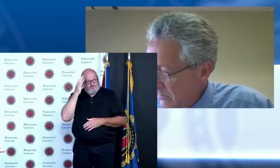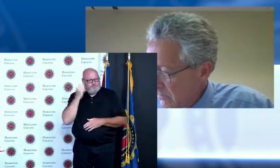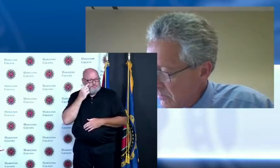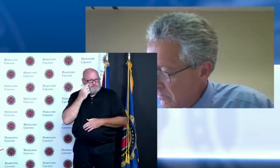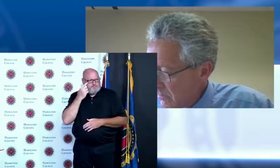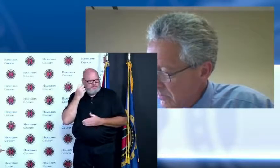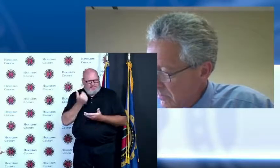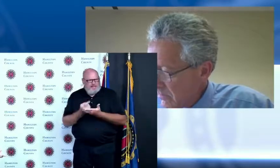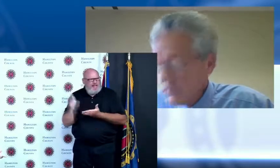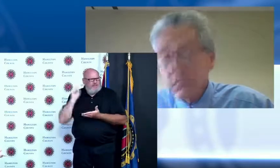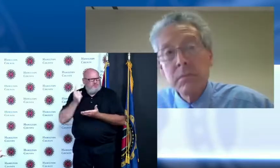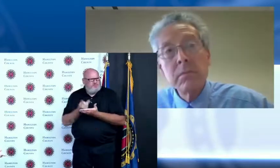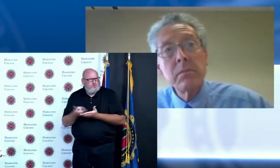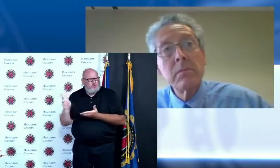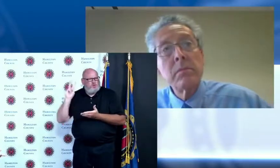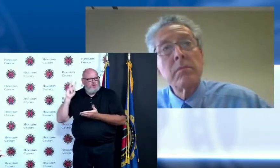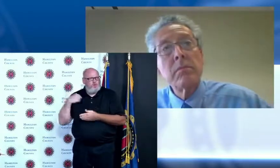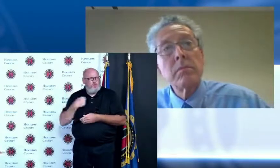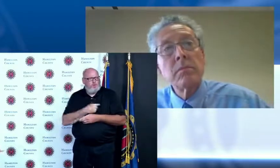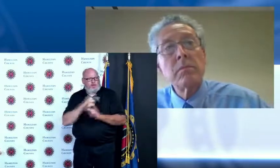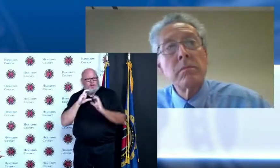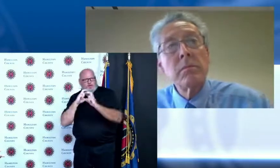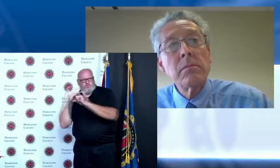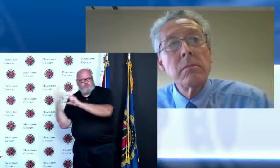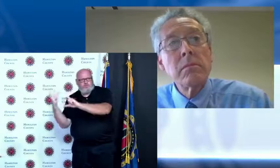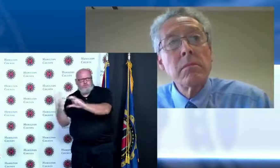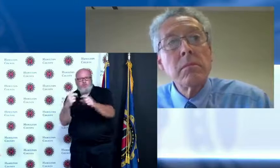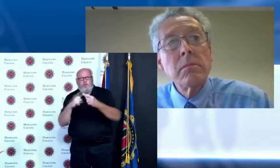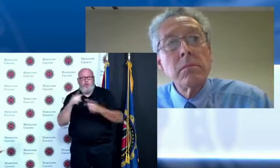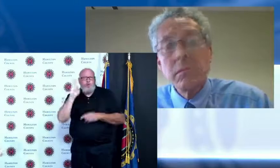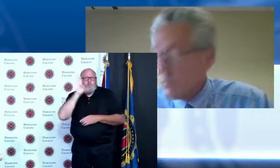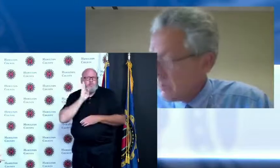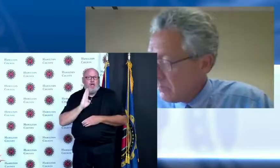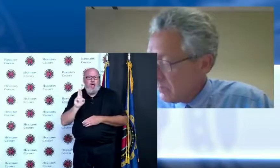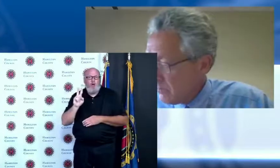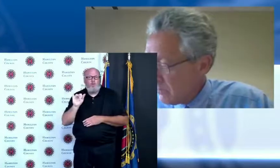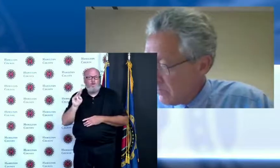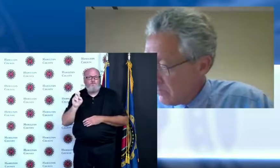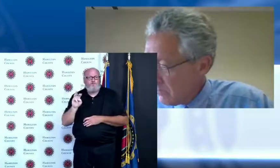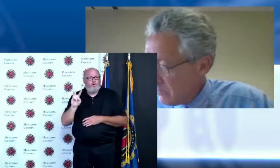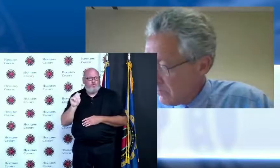because that's where people are we're at mobile home parks we're at schools we're at senior